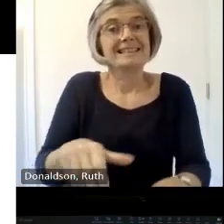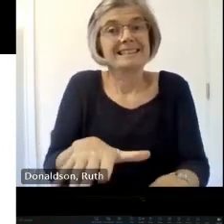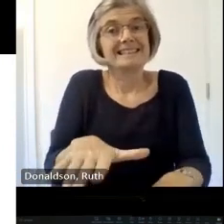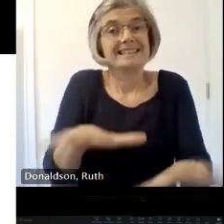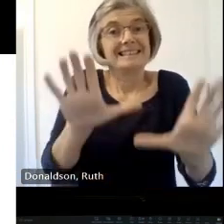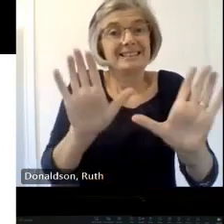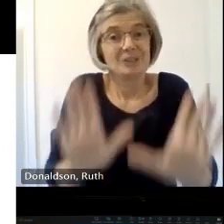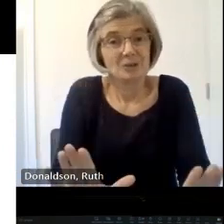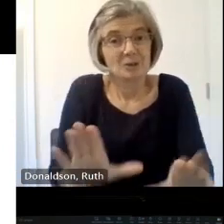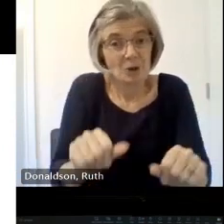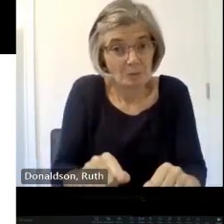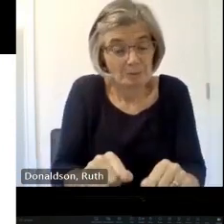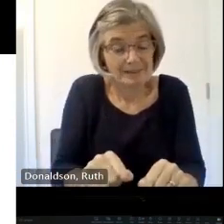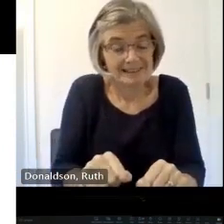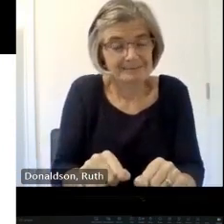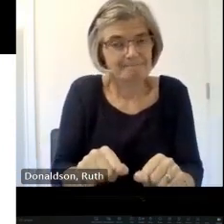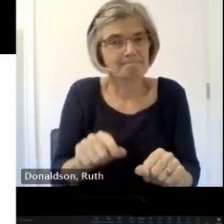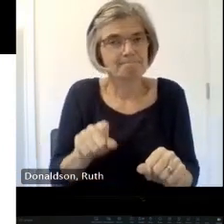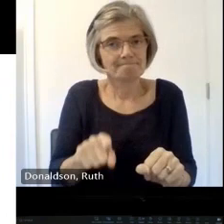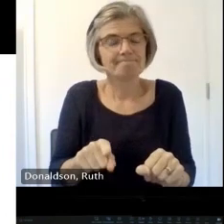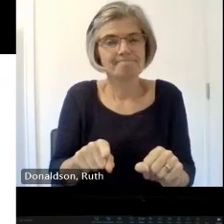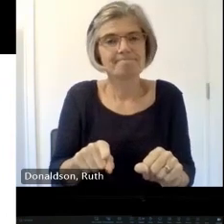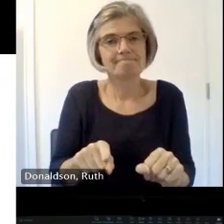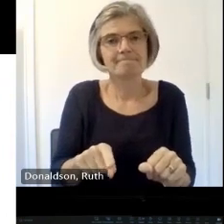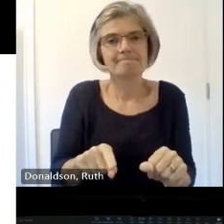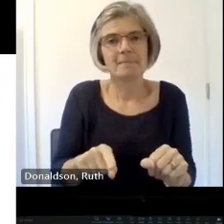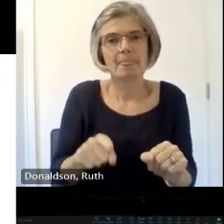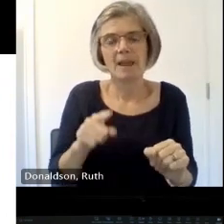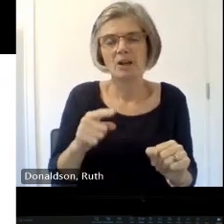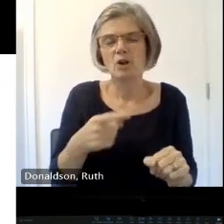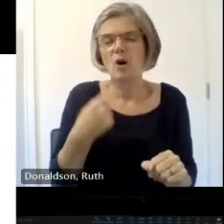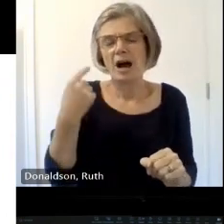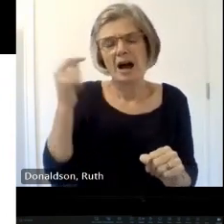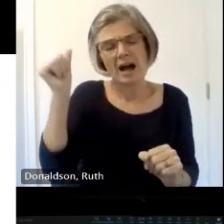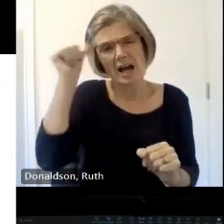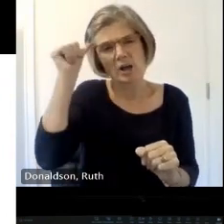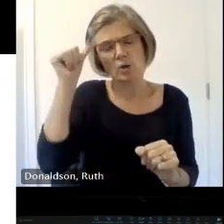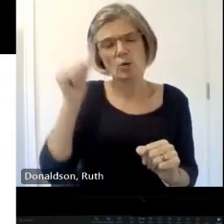it is but the Episcopal church has their conqual surveys yes and certainly those are quite detailed